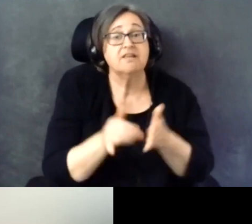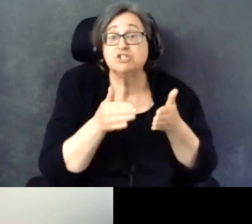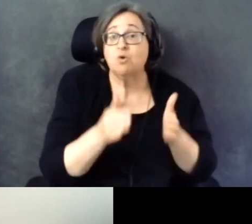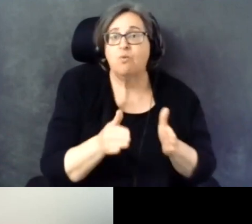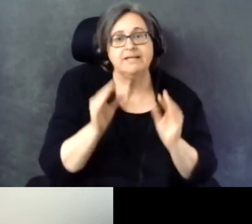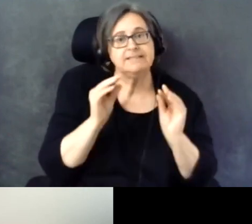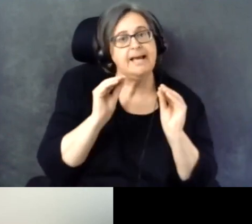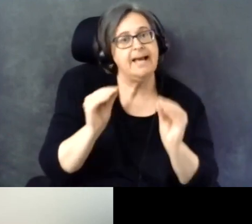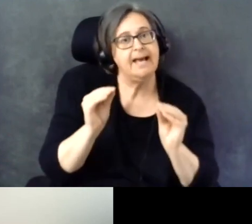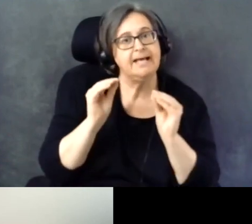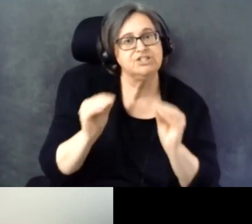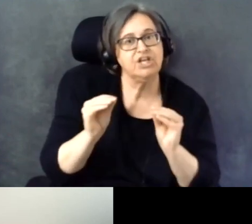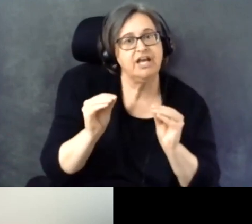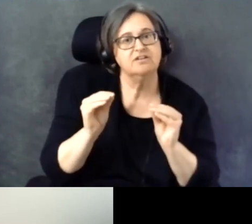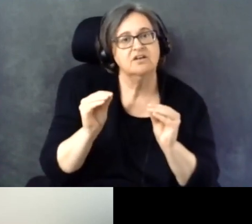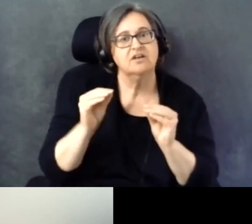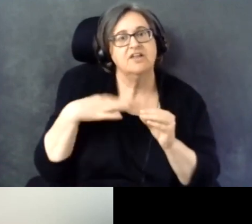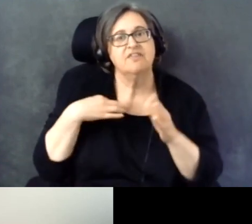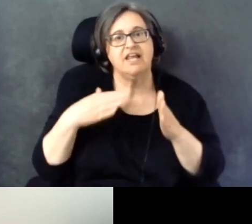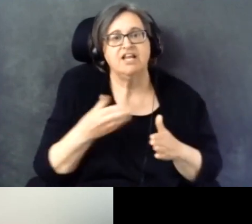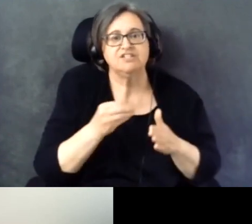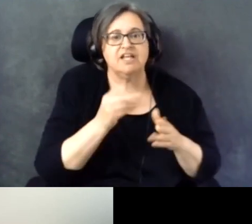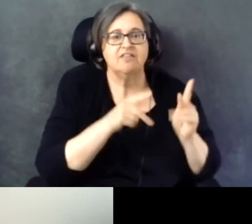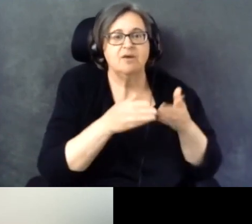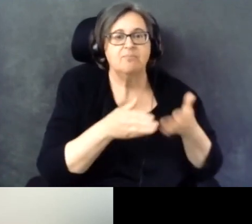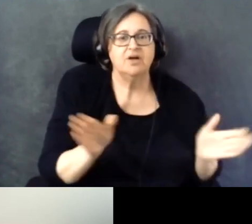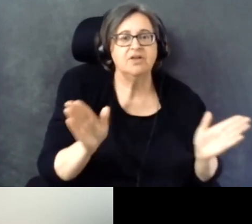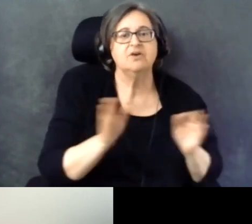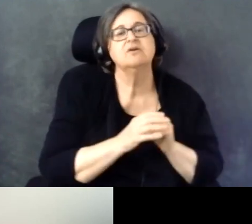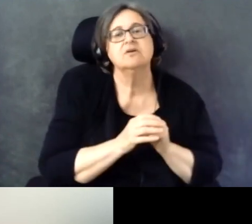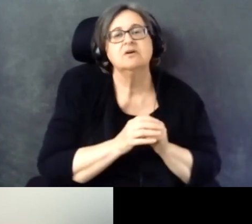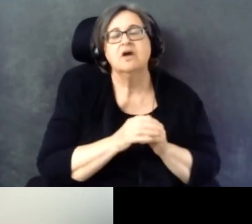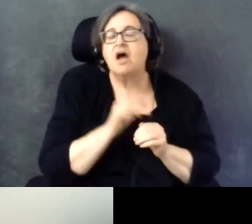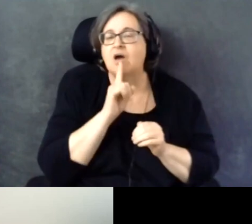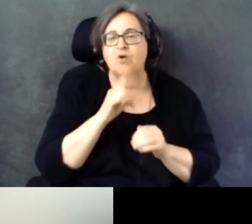and the public. I'm proud to say they've been helping really lead the way there.